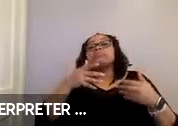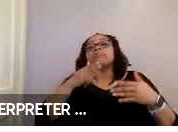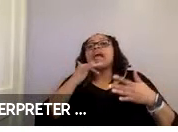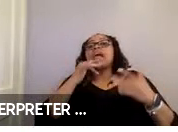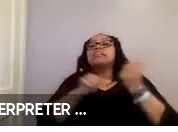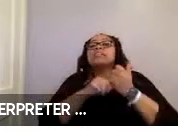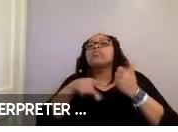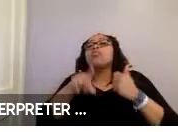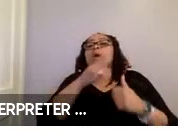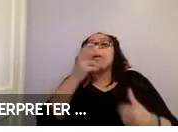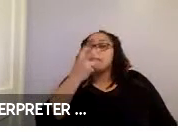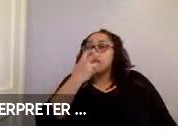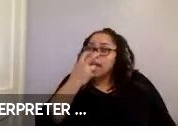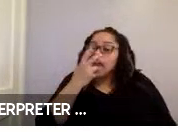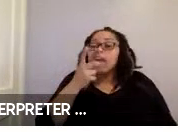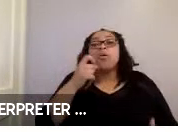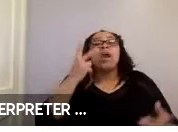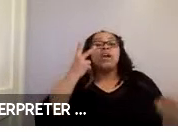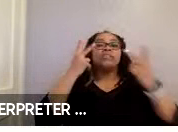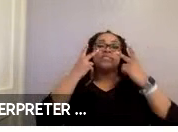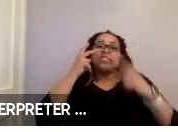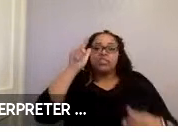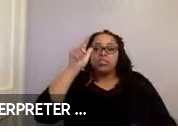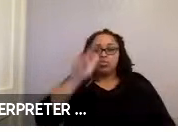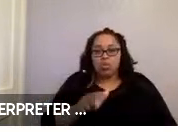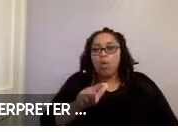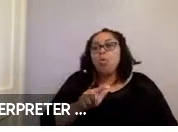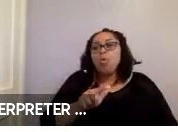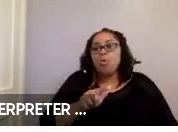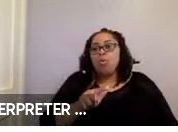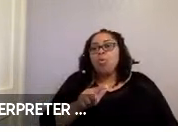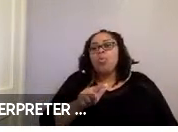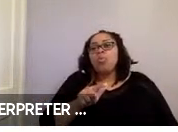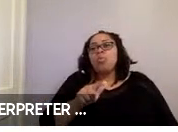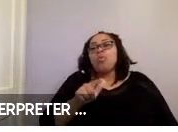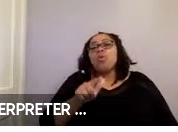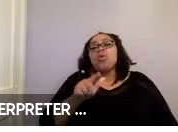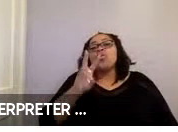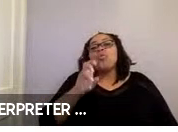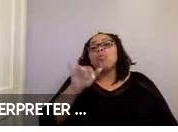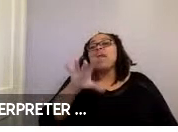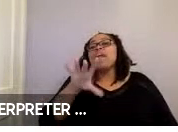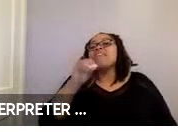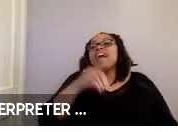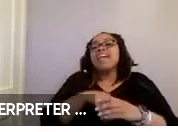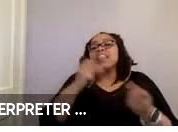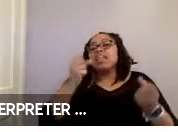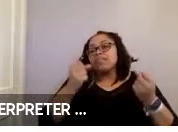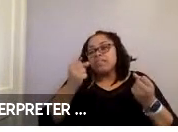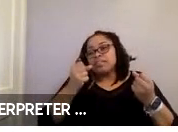blind, or who have visual impairments more effectively wayfind within the vehicle. Furthermore,